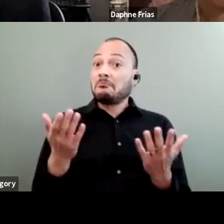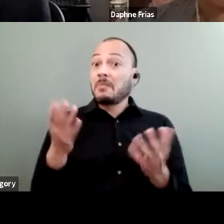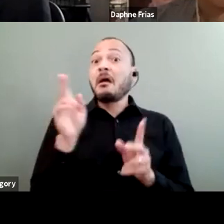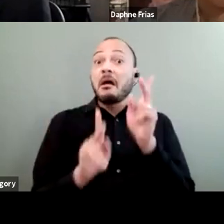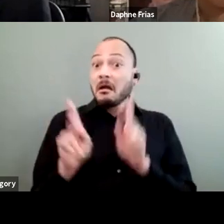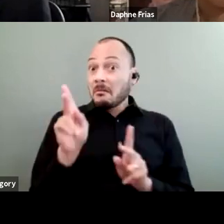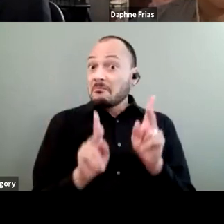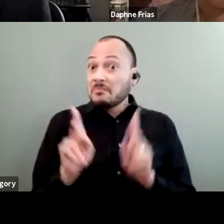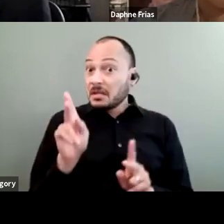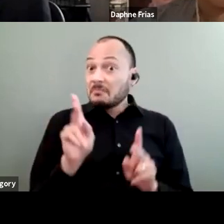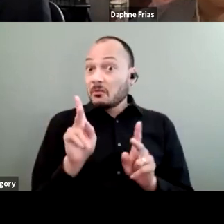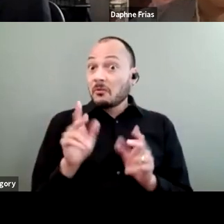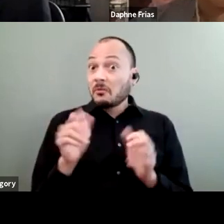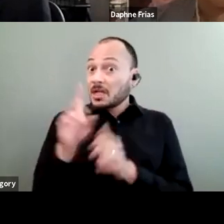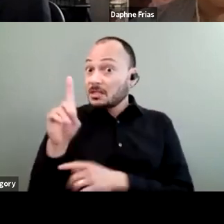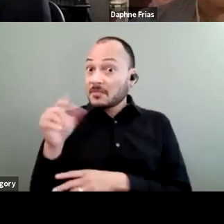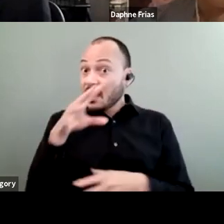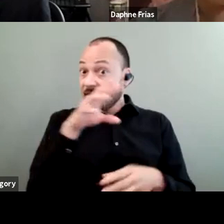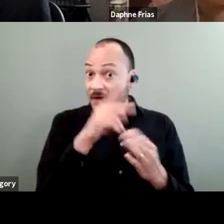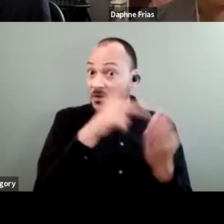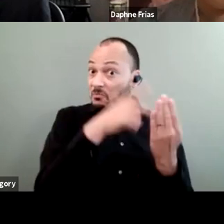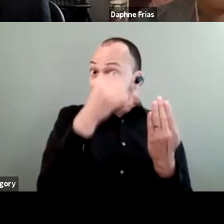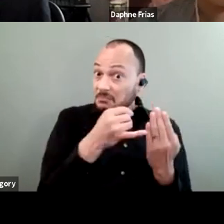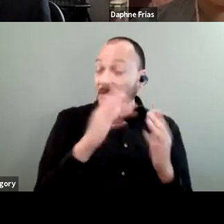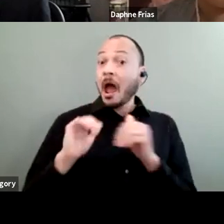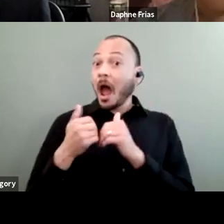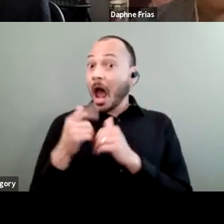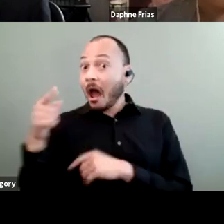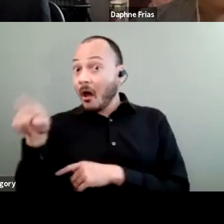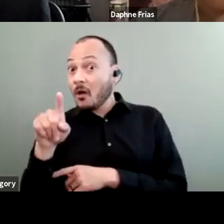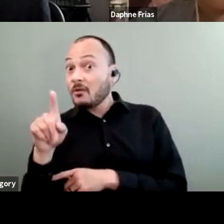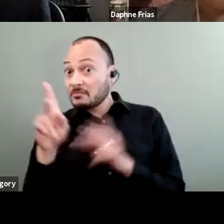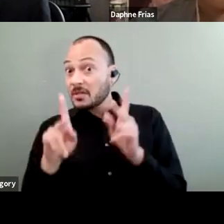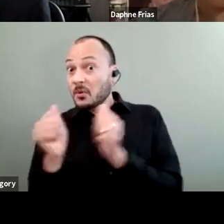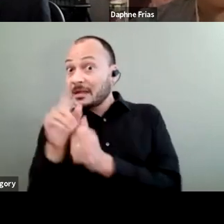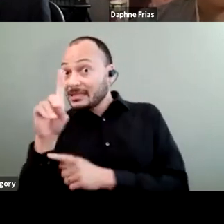"in this project? "How are they participating?" And, of course,